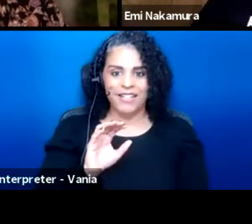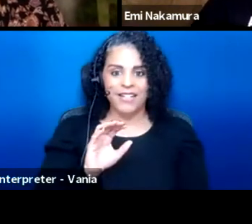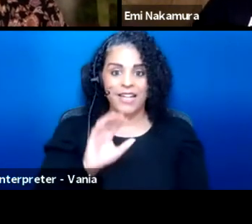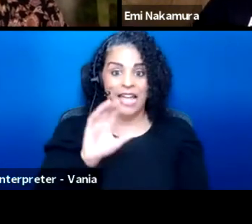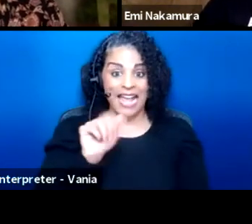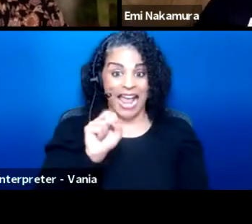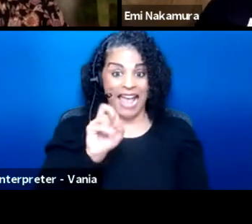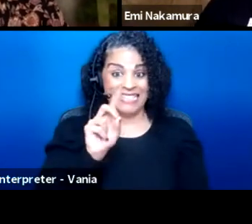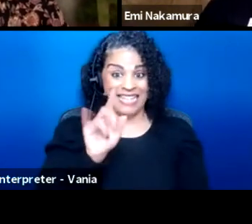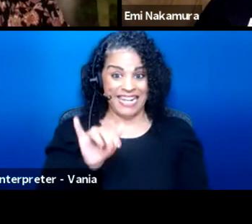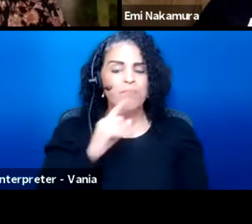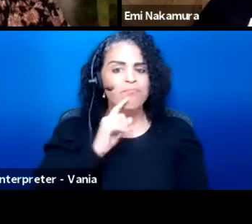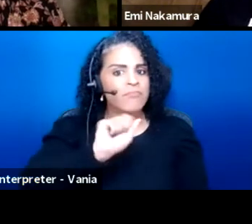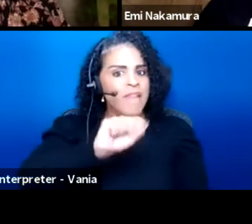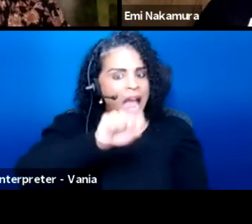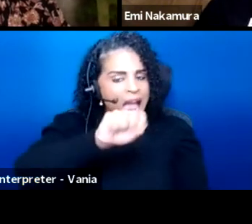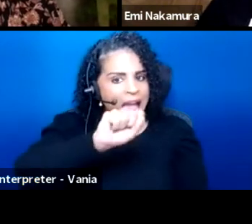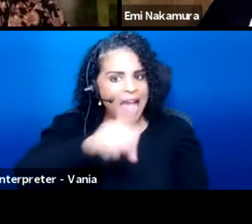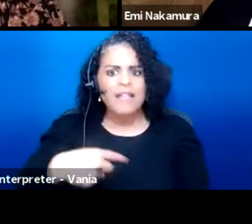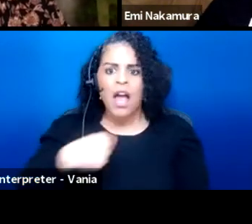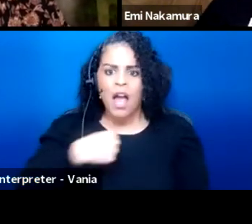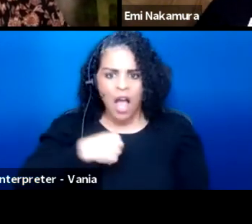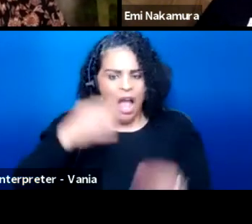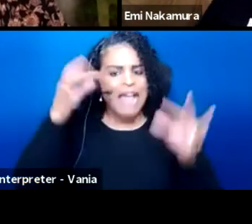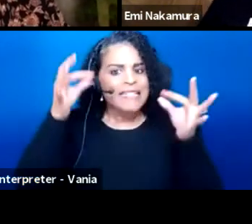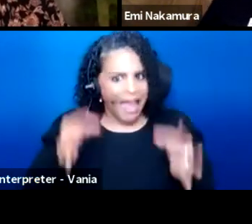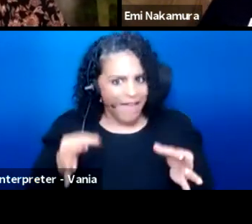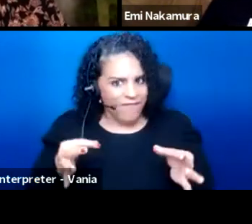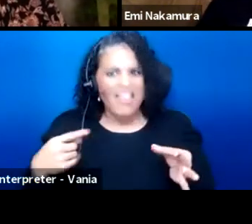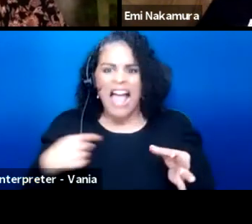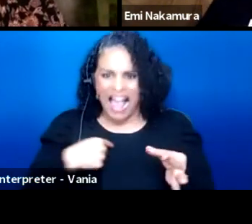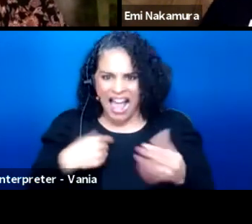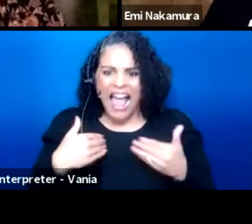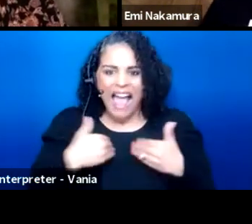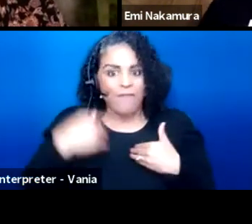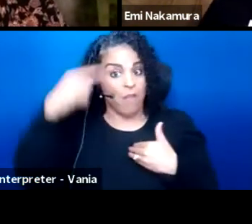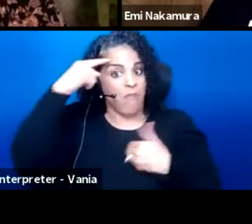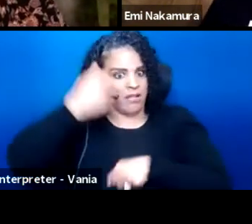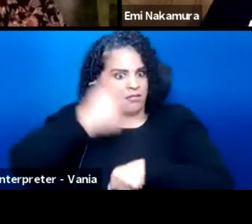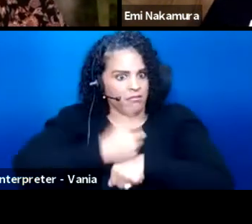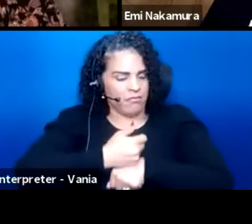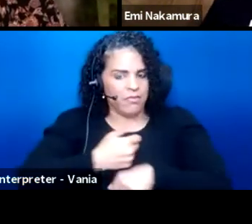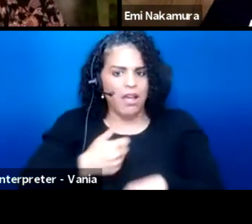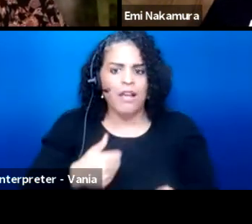Yeah, I definitely, you know, I have the mindset of an actor,